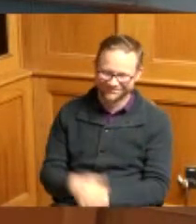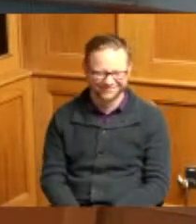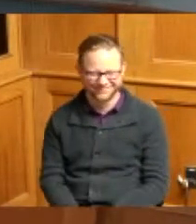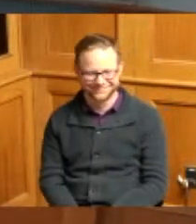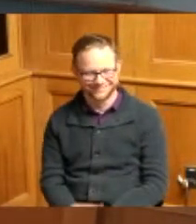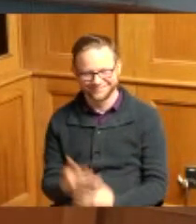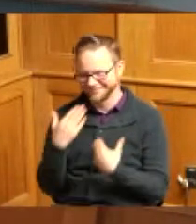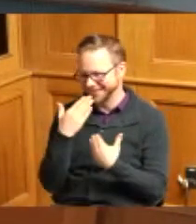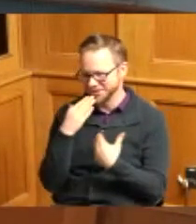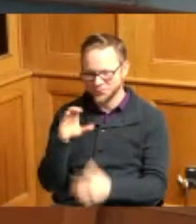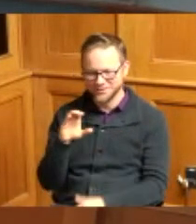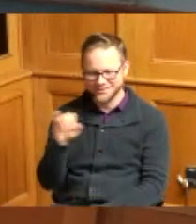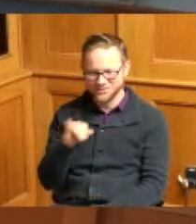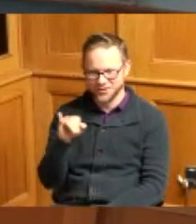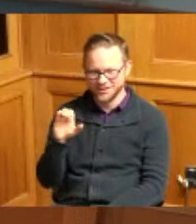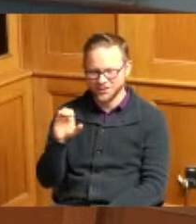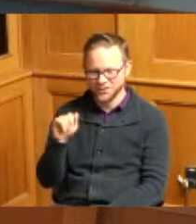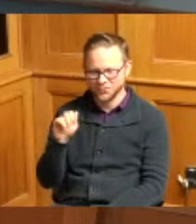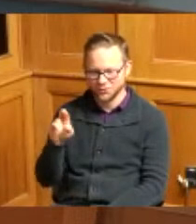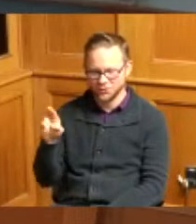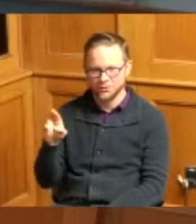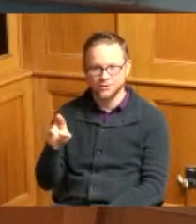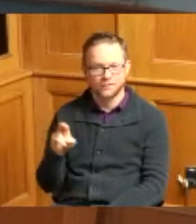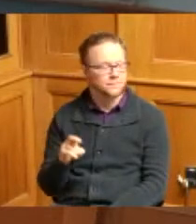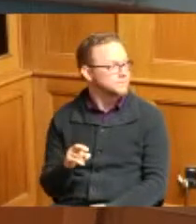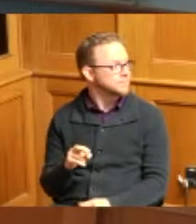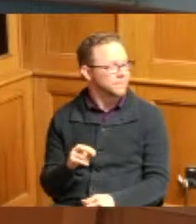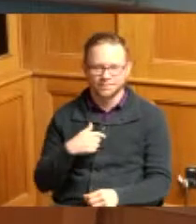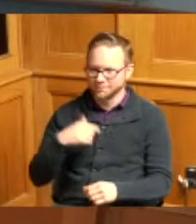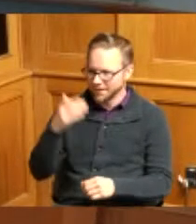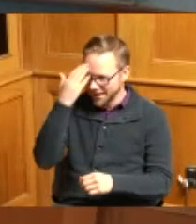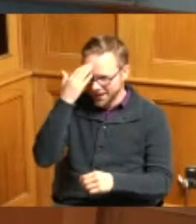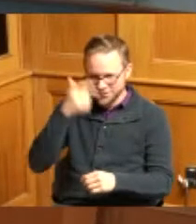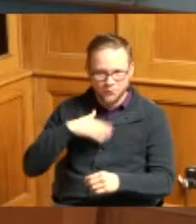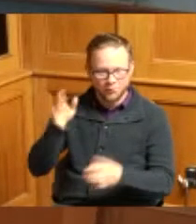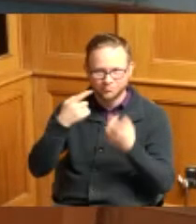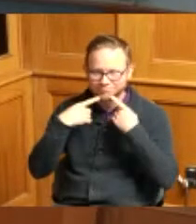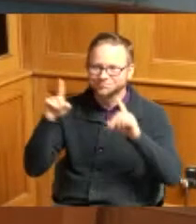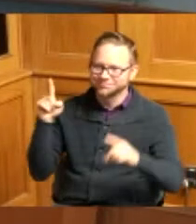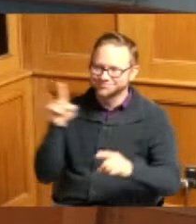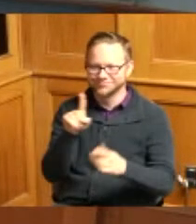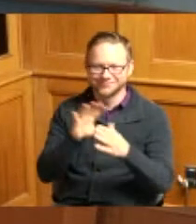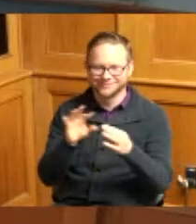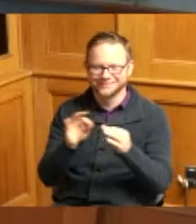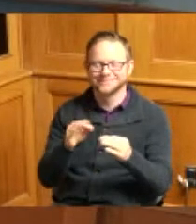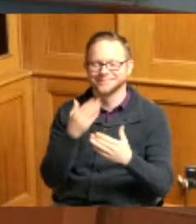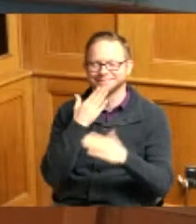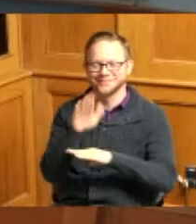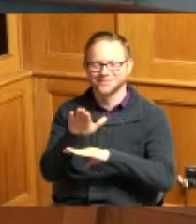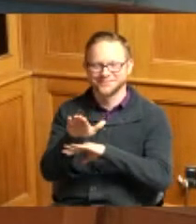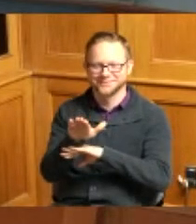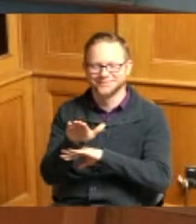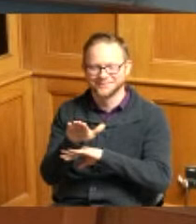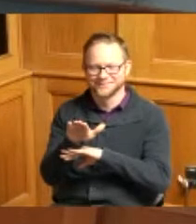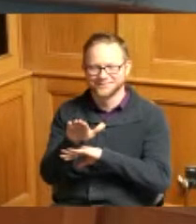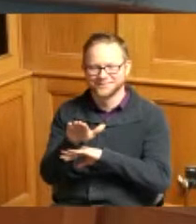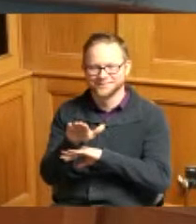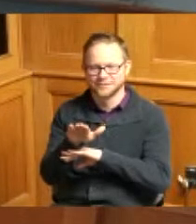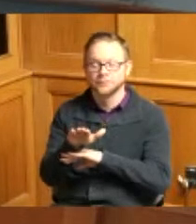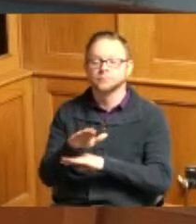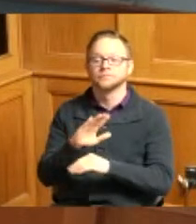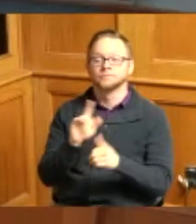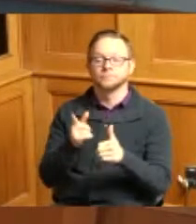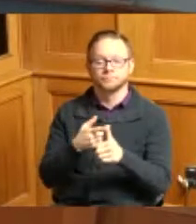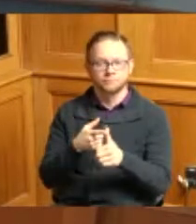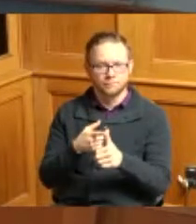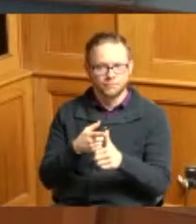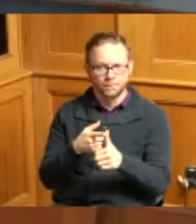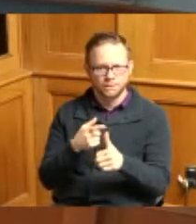CJ Carr I know I'd get up here eventually yes good afternoon to start off I object to the vacation